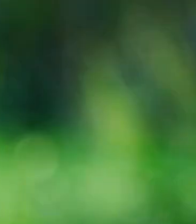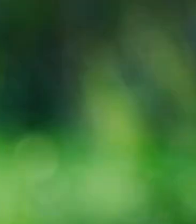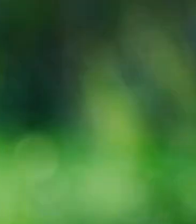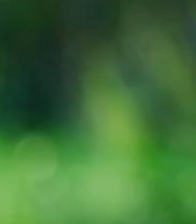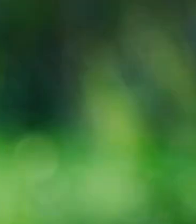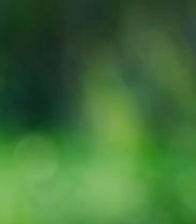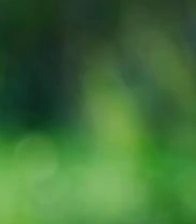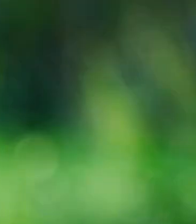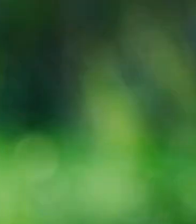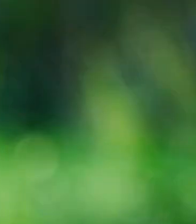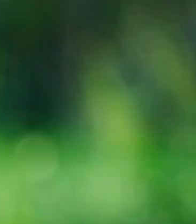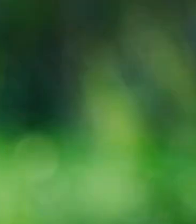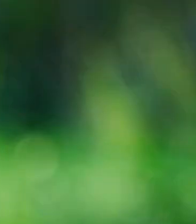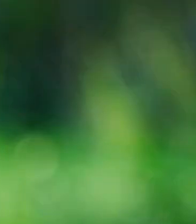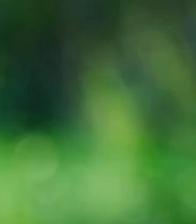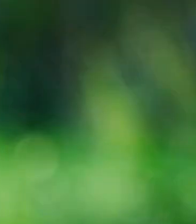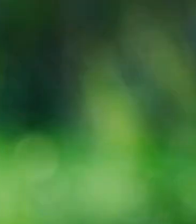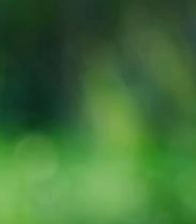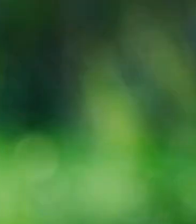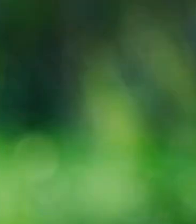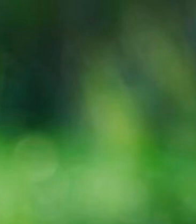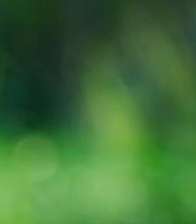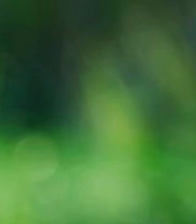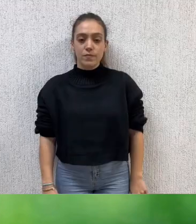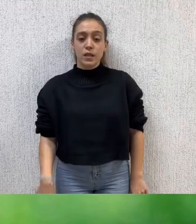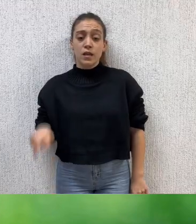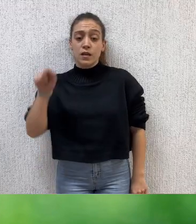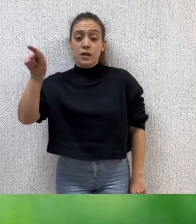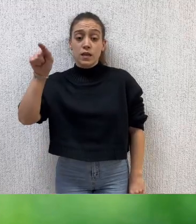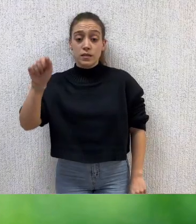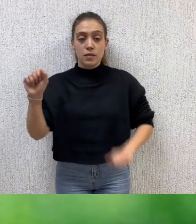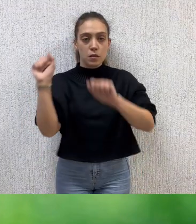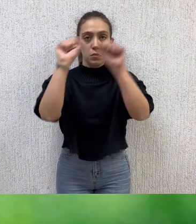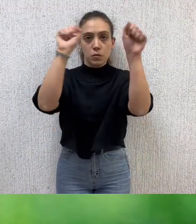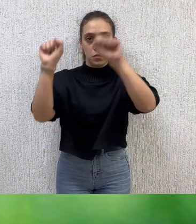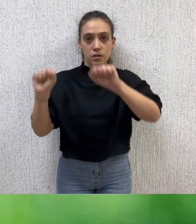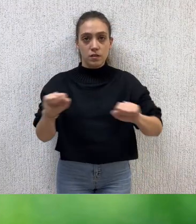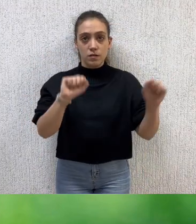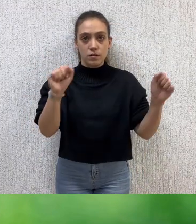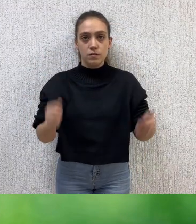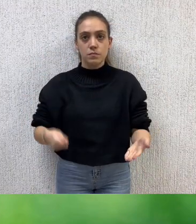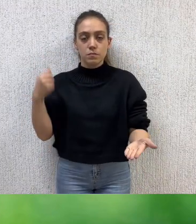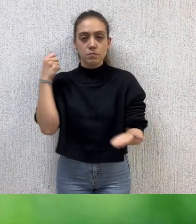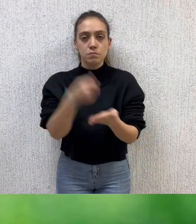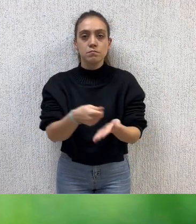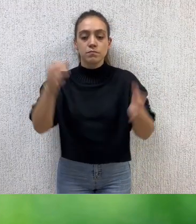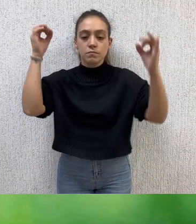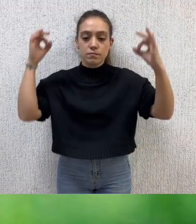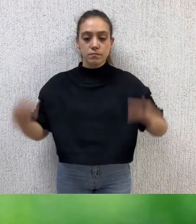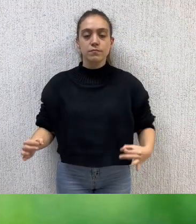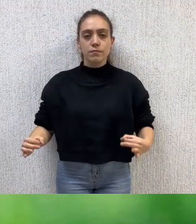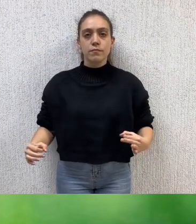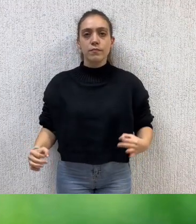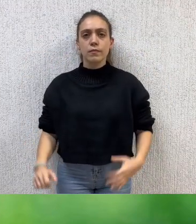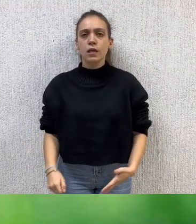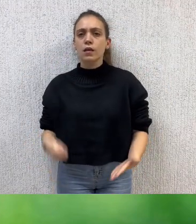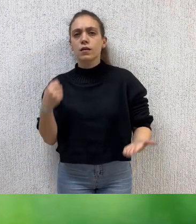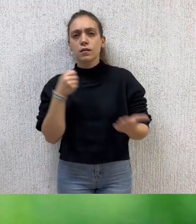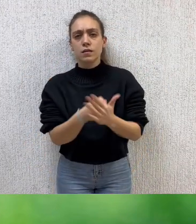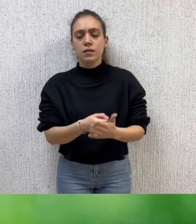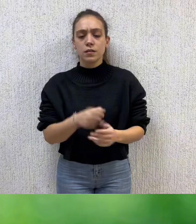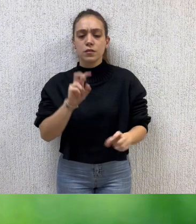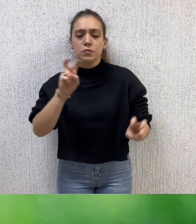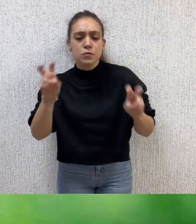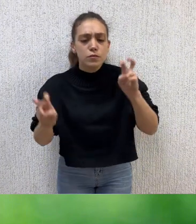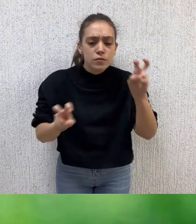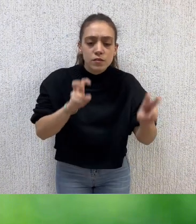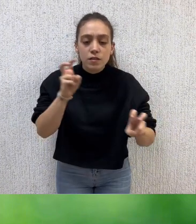This protection involves the implementation of laws that consider as a criminal offense any alteration or modification of these protected ecosystems.